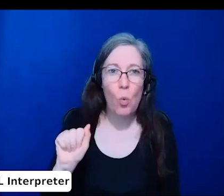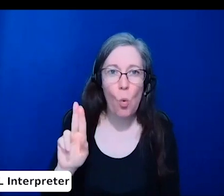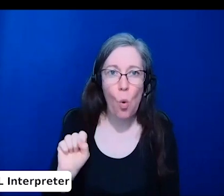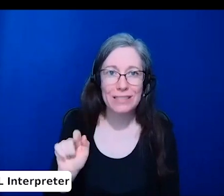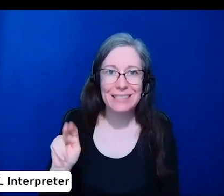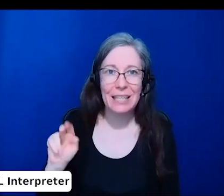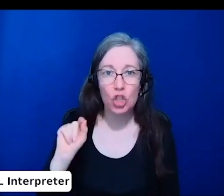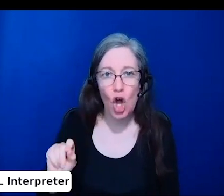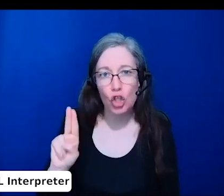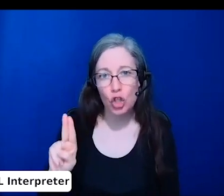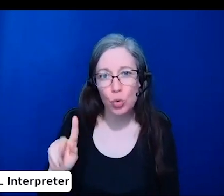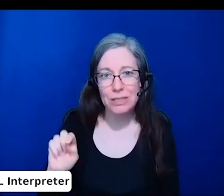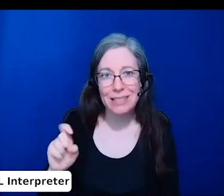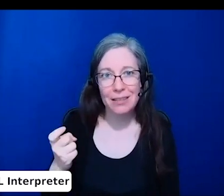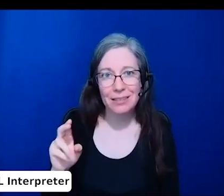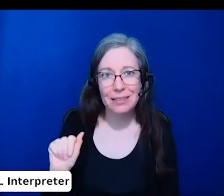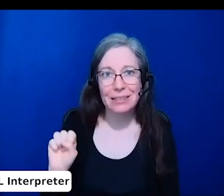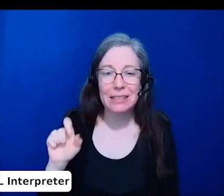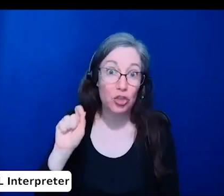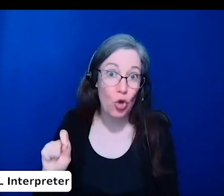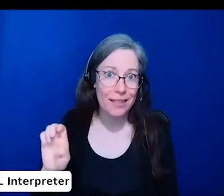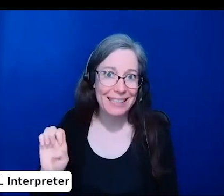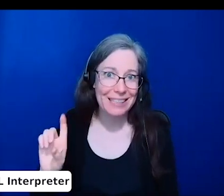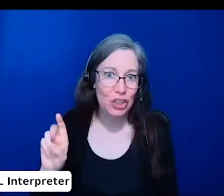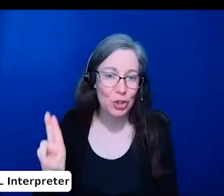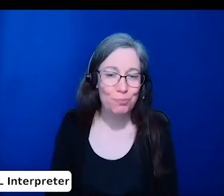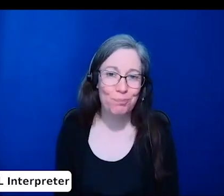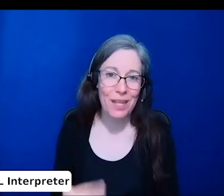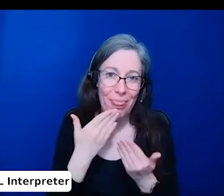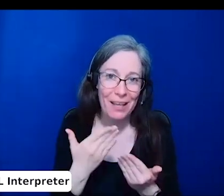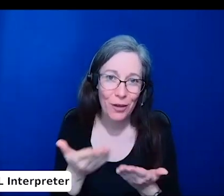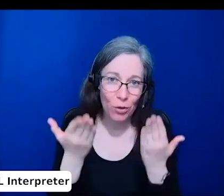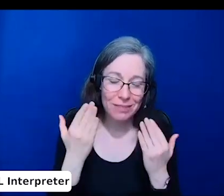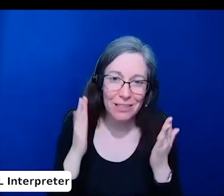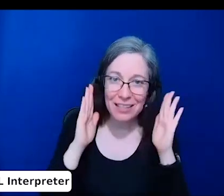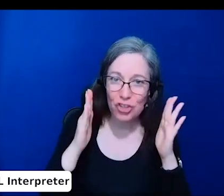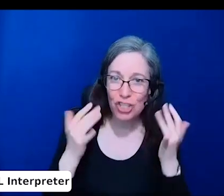Thank you all for your attention today, and I look forward to the discussion over the next few minutes.